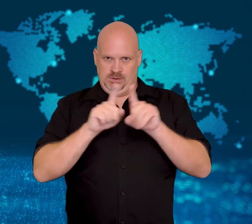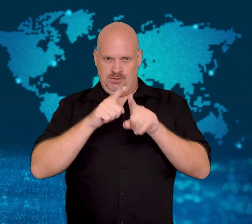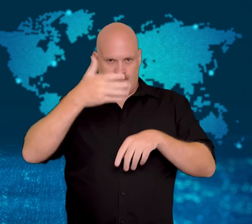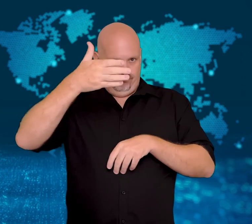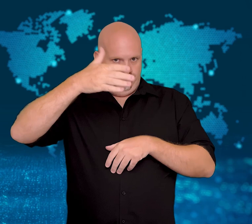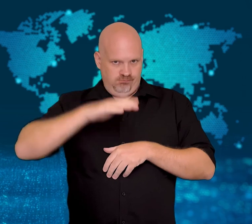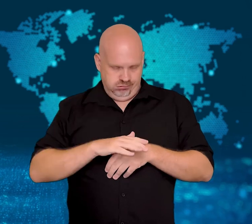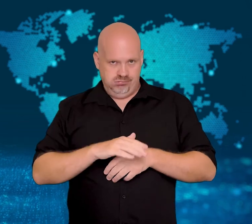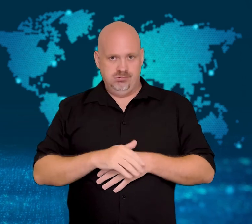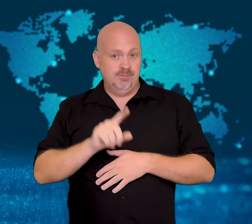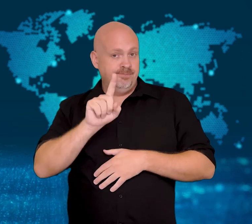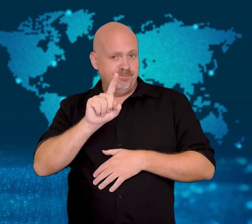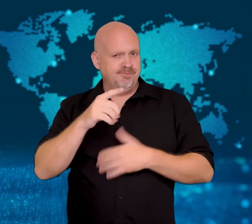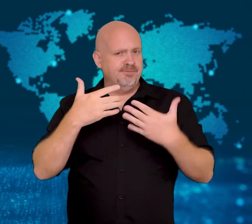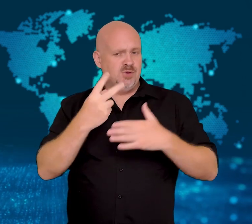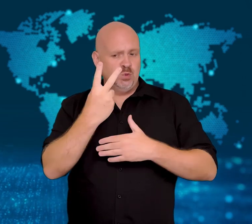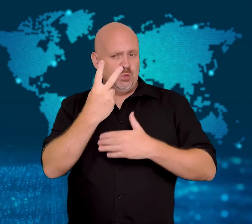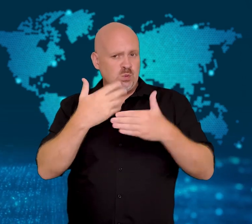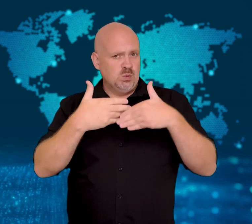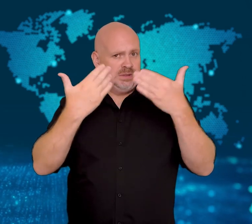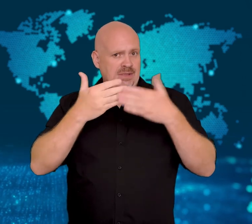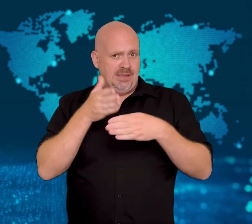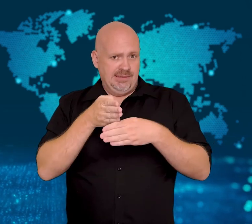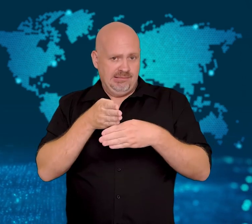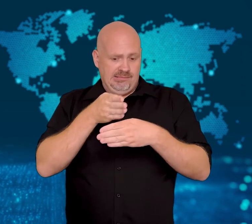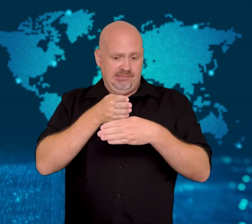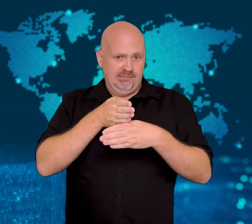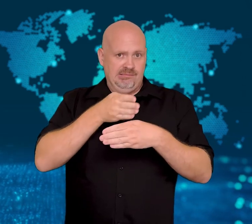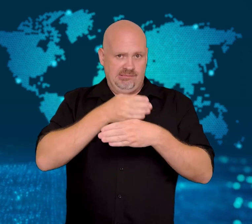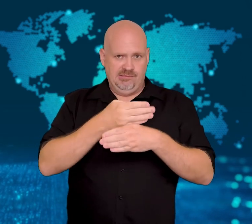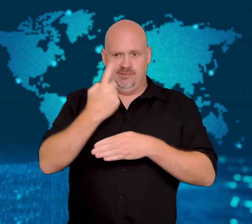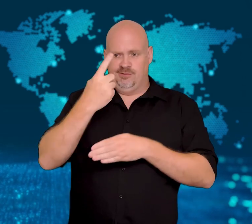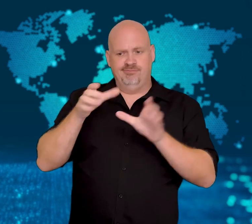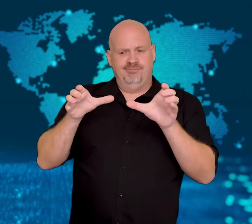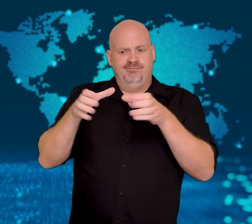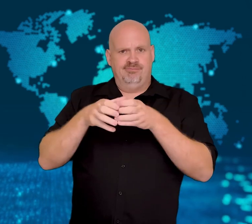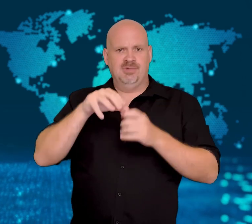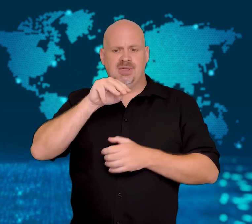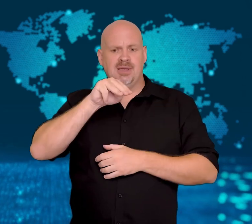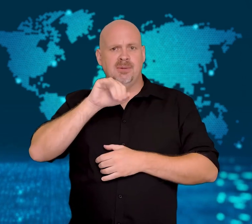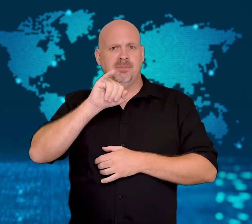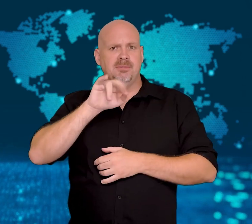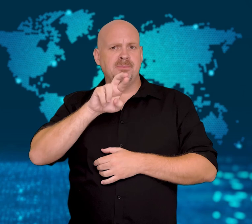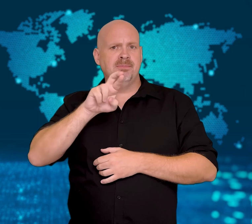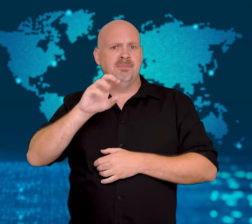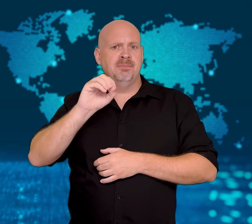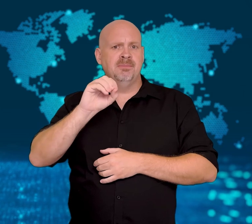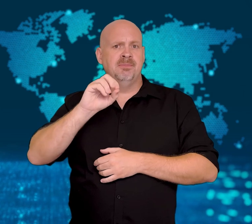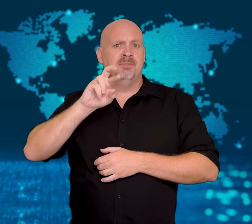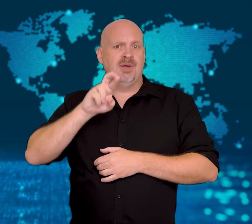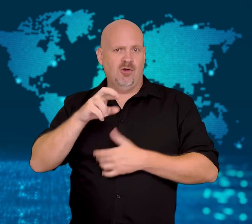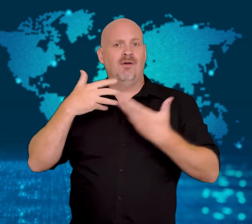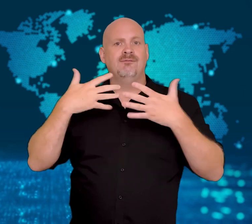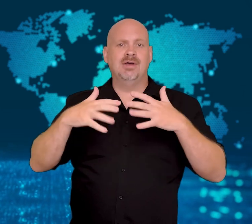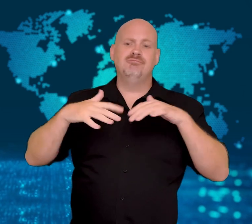This type of accident has not occurred before, but two days before the incident,